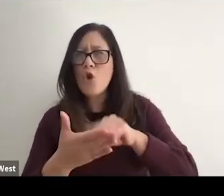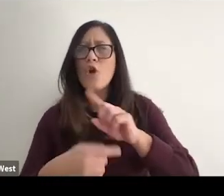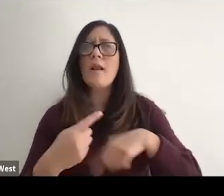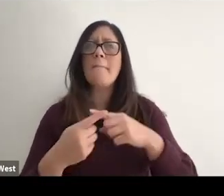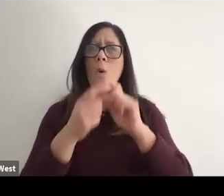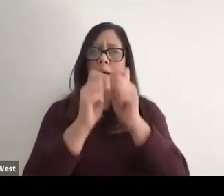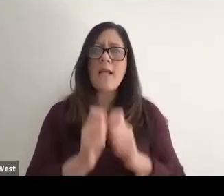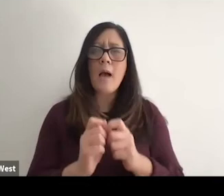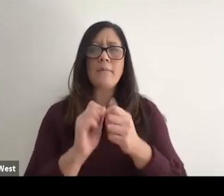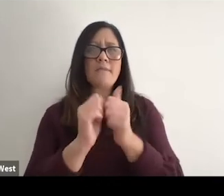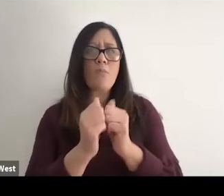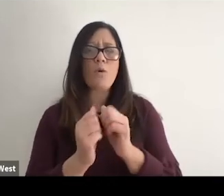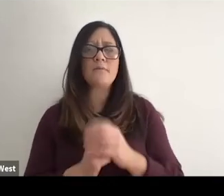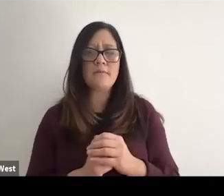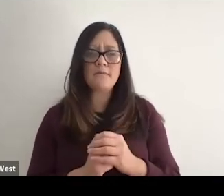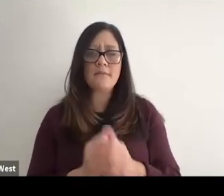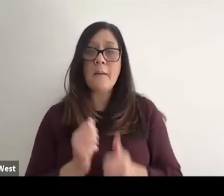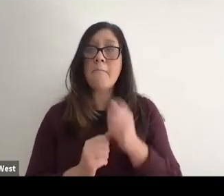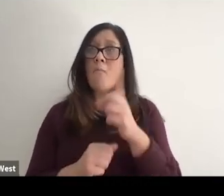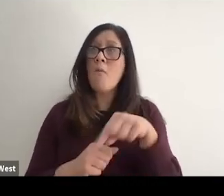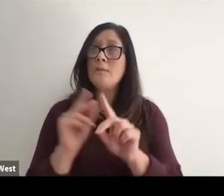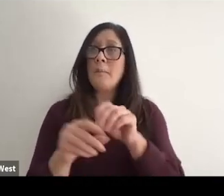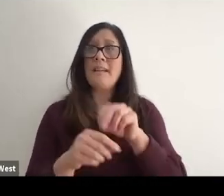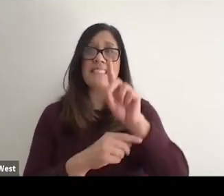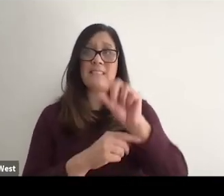Broad swaths of the disability community still are not aware or understand